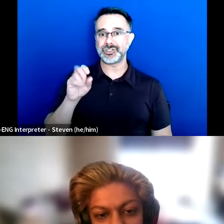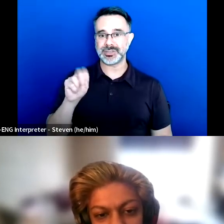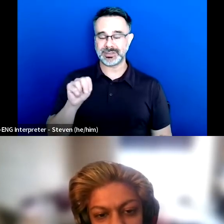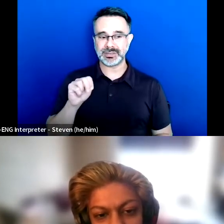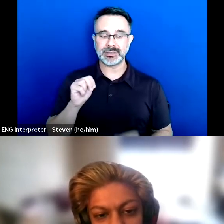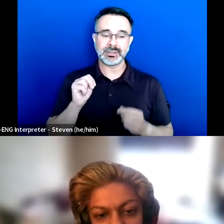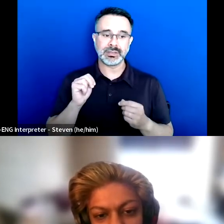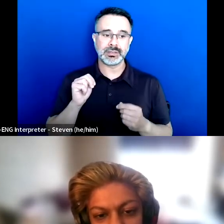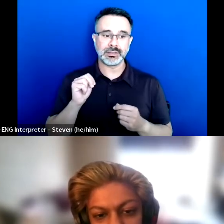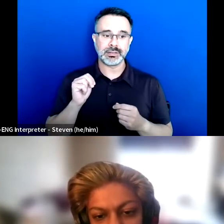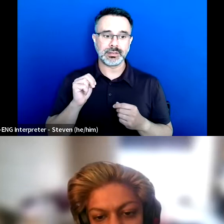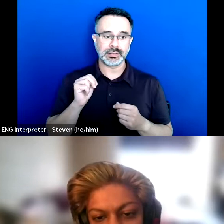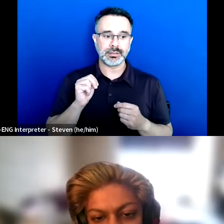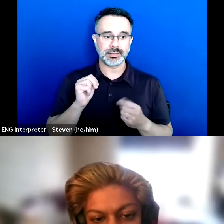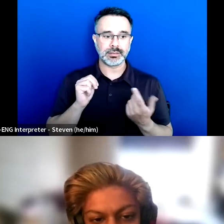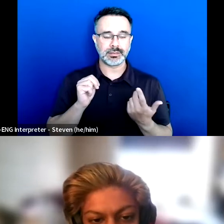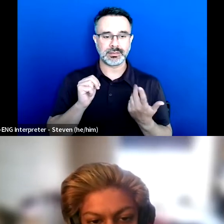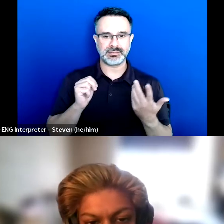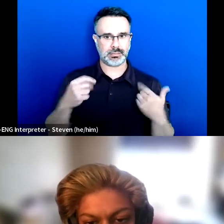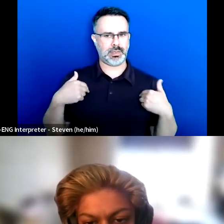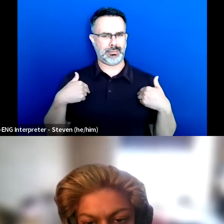And I didn't want to be a part of it.